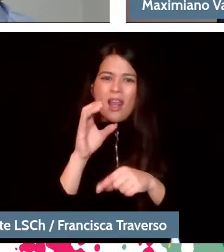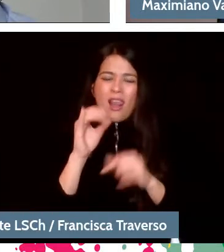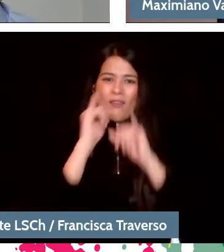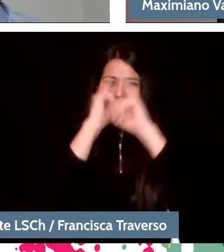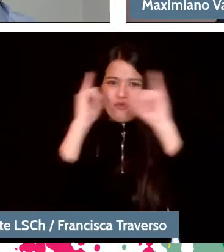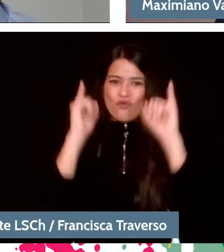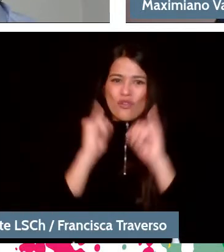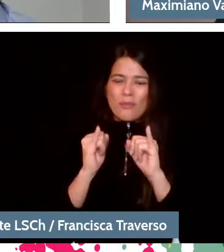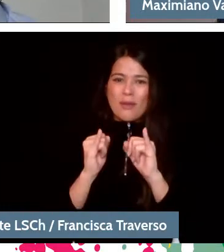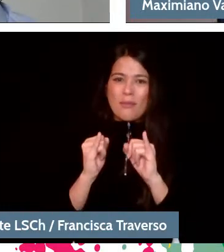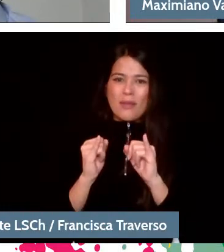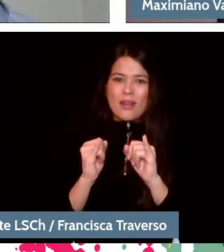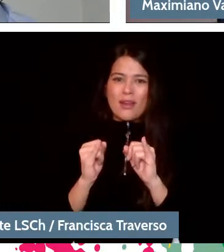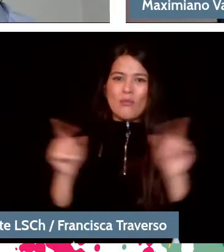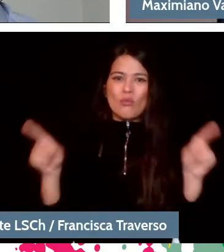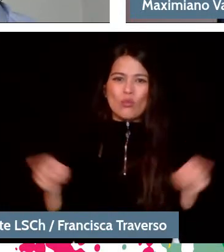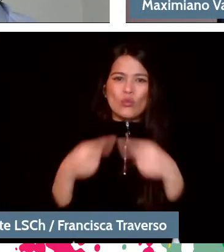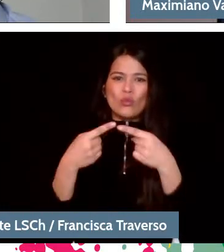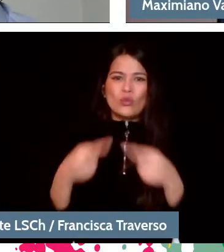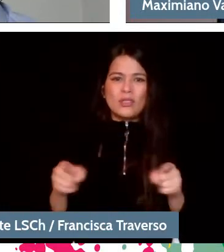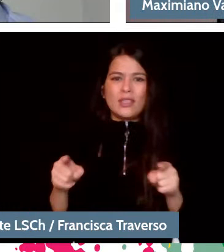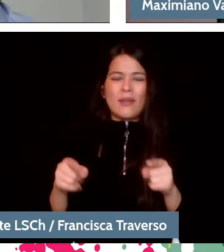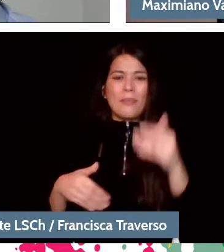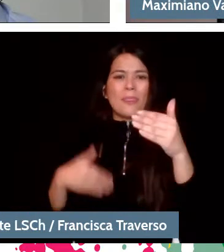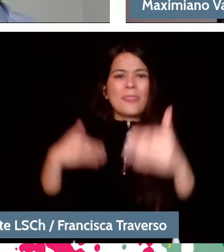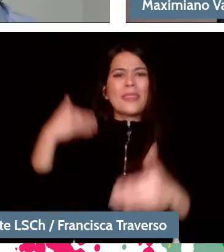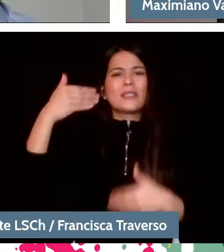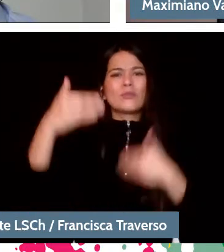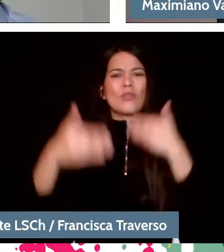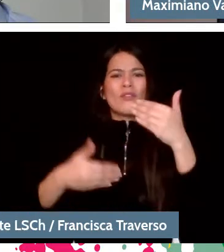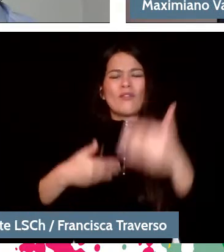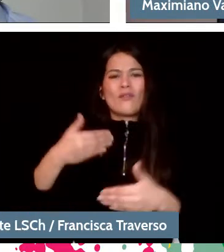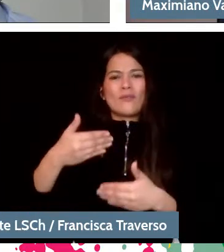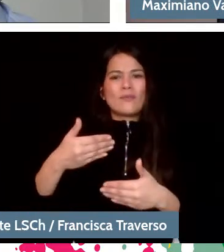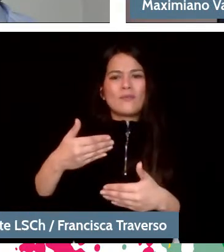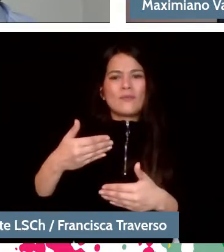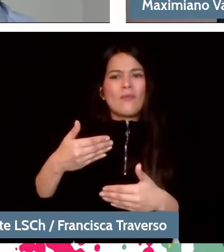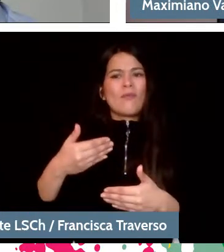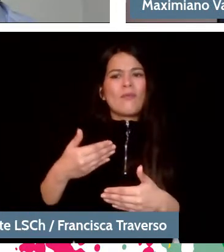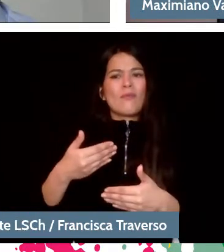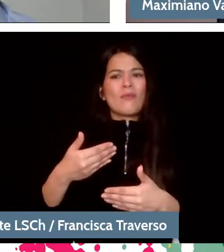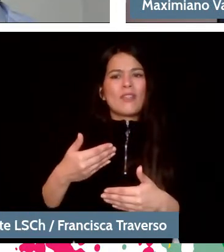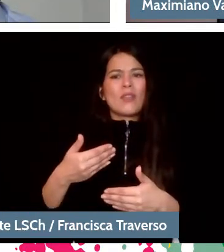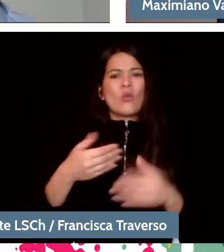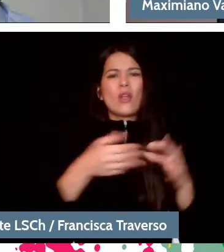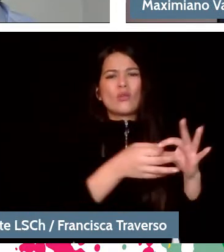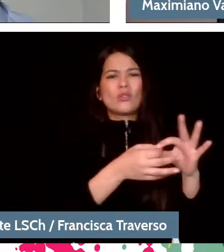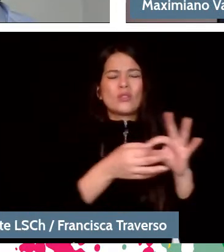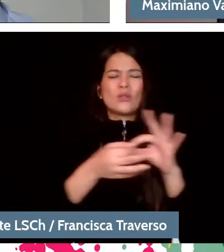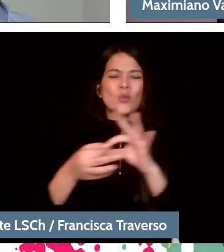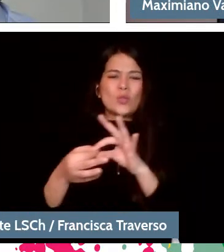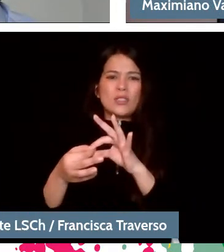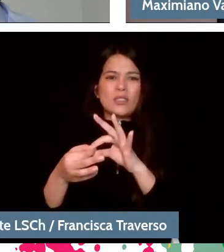Then comes Mahler, but Mahler is a consequence, but it is not a musical consequence